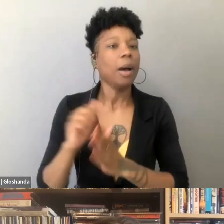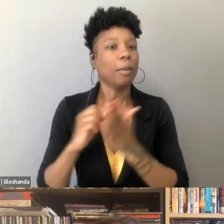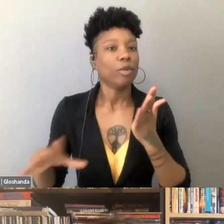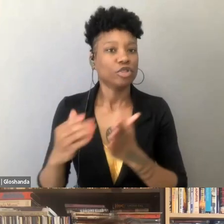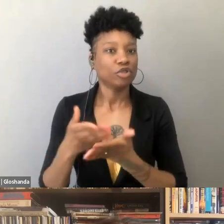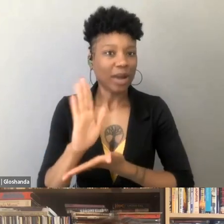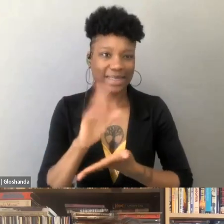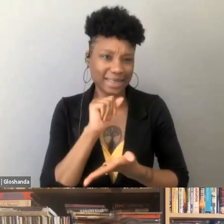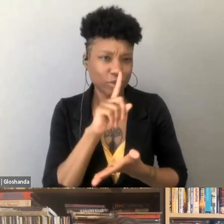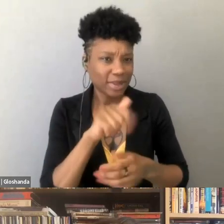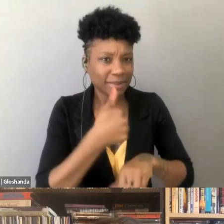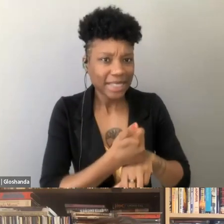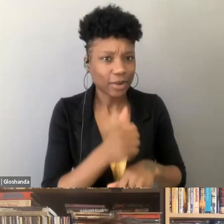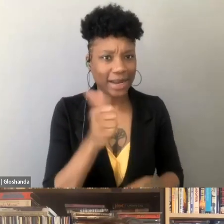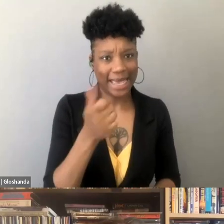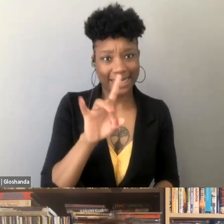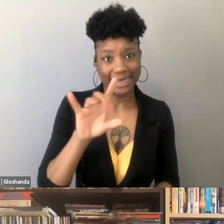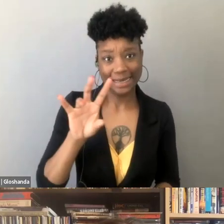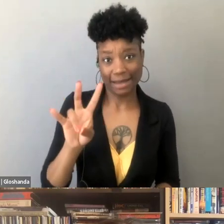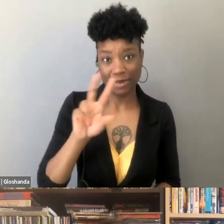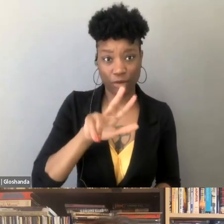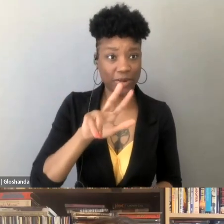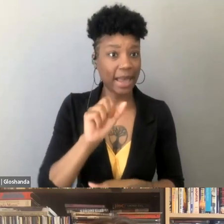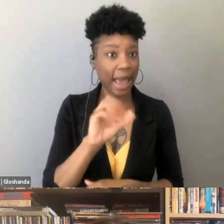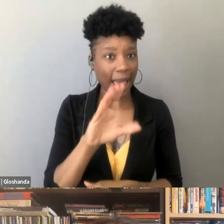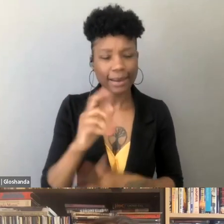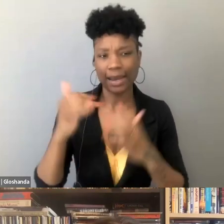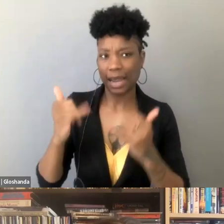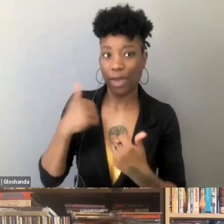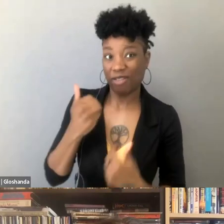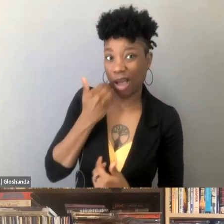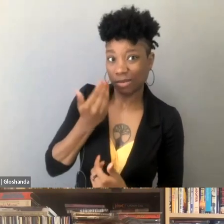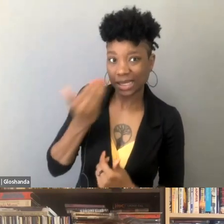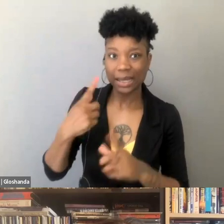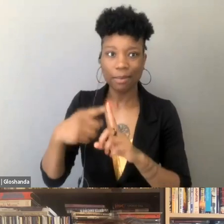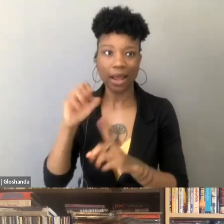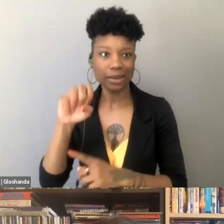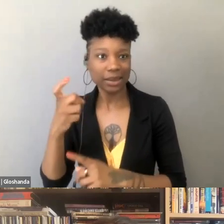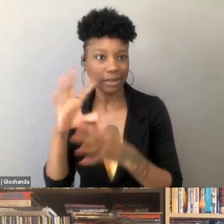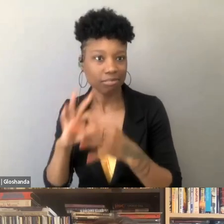and when it comes to obscenity, and, you know, sex on the internet, we've really focused in recent years